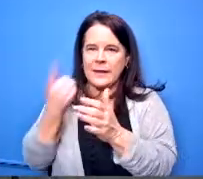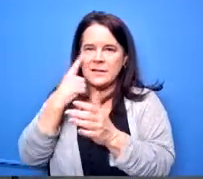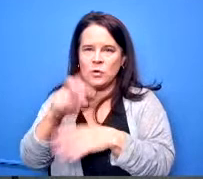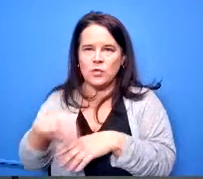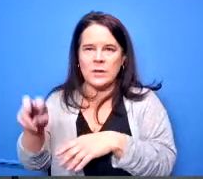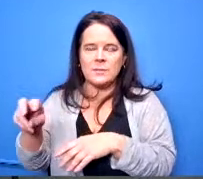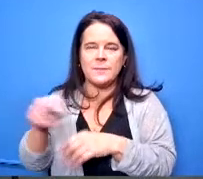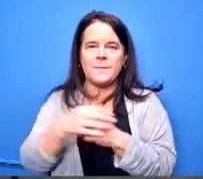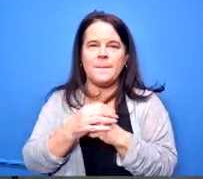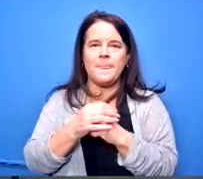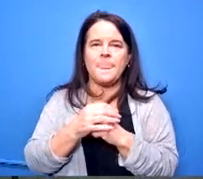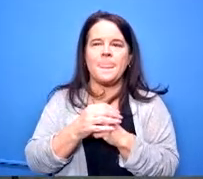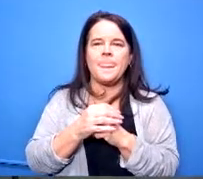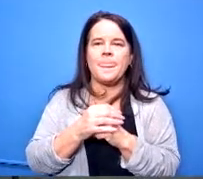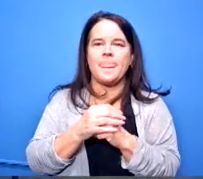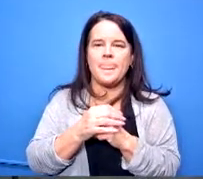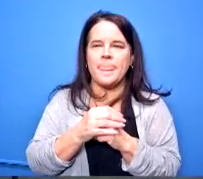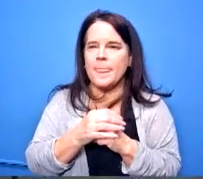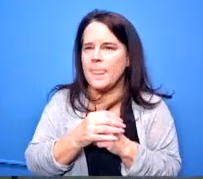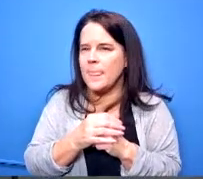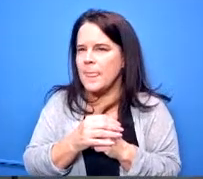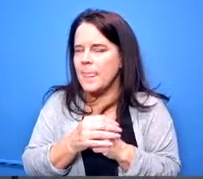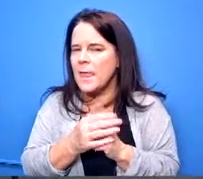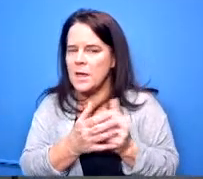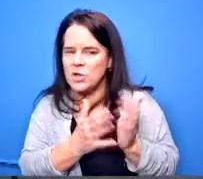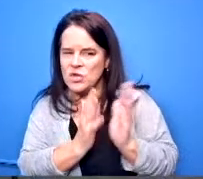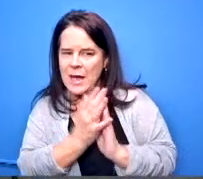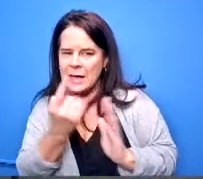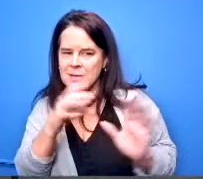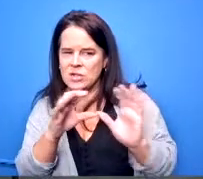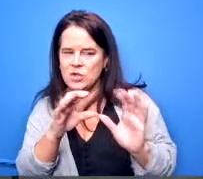dr molly asked us to do a presentation to the board on tuesday and that will be part of the